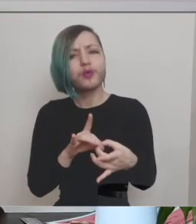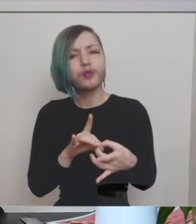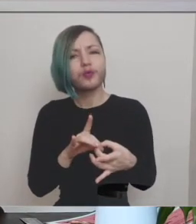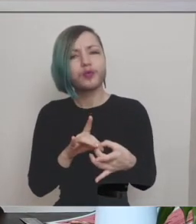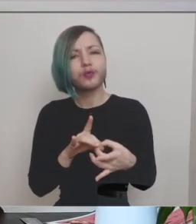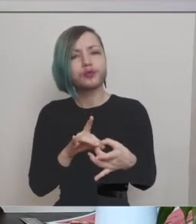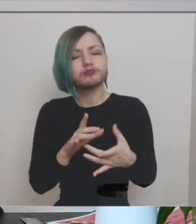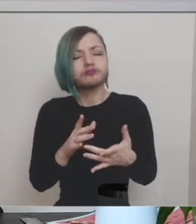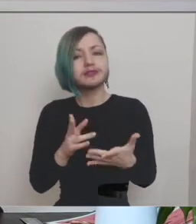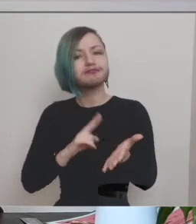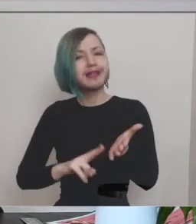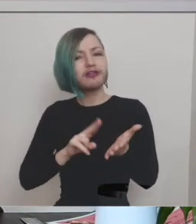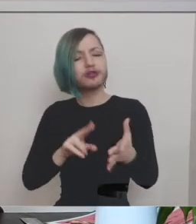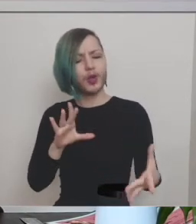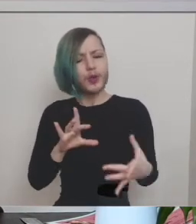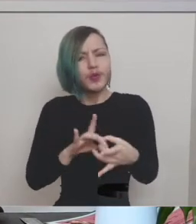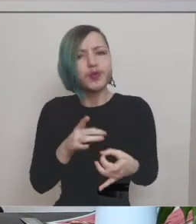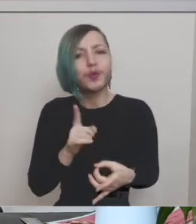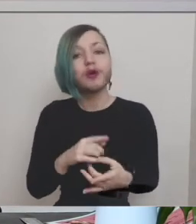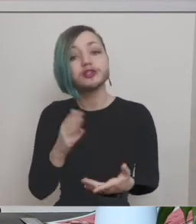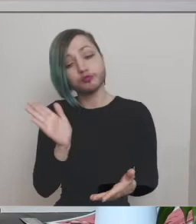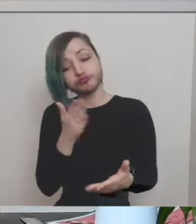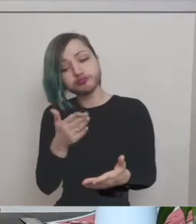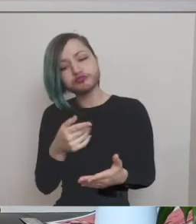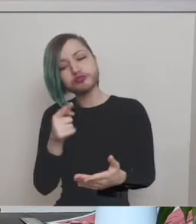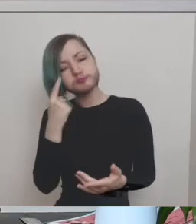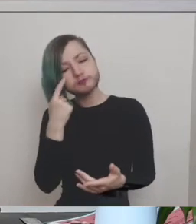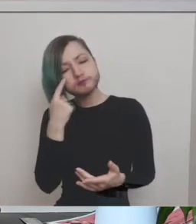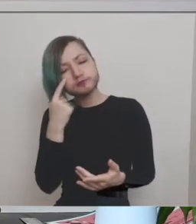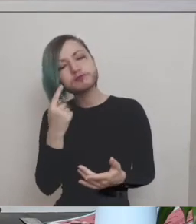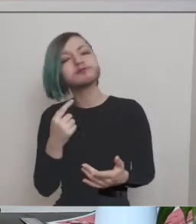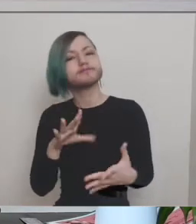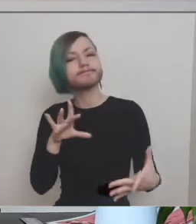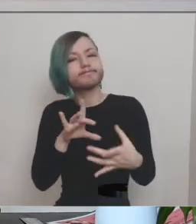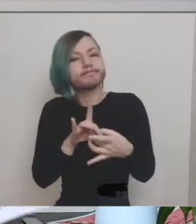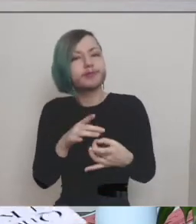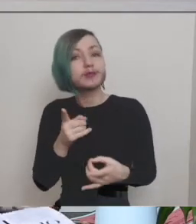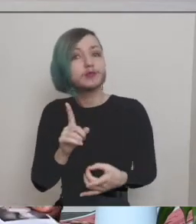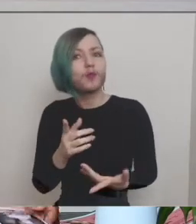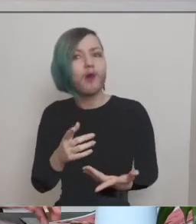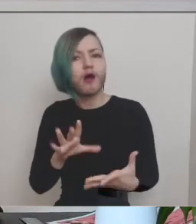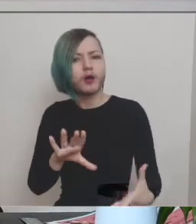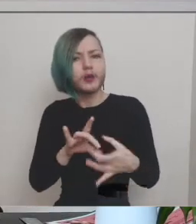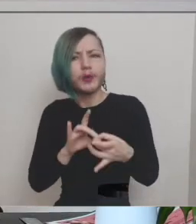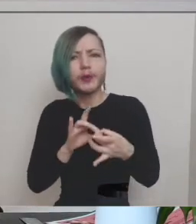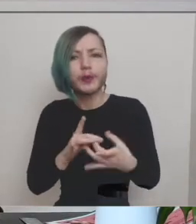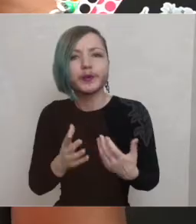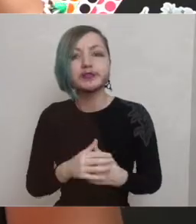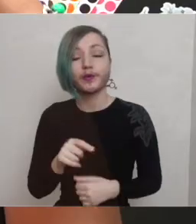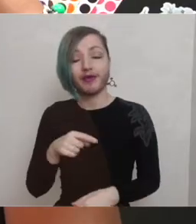so have a flick through the magazines um so for example if I look here I absolutely love